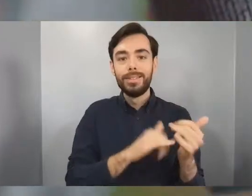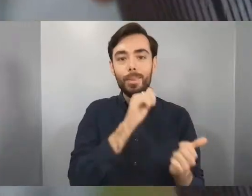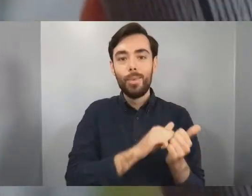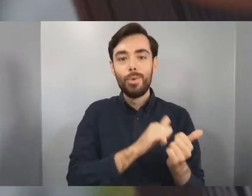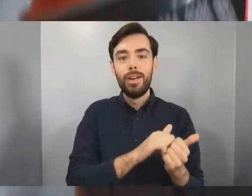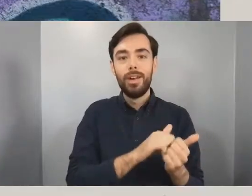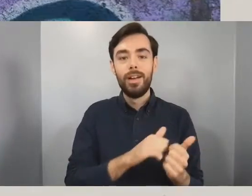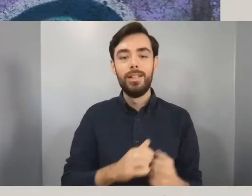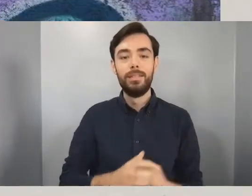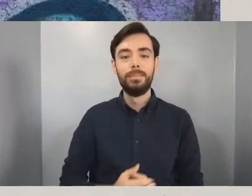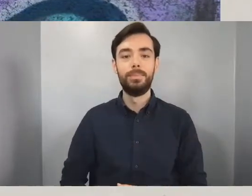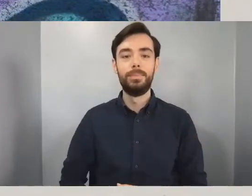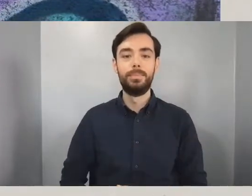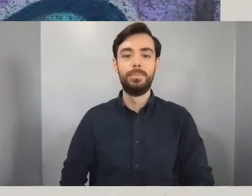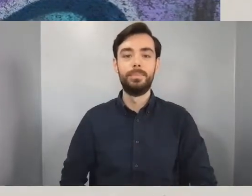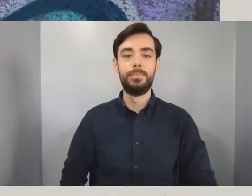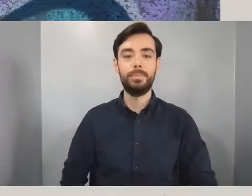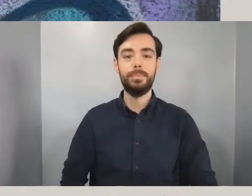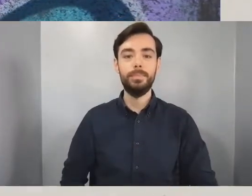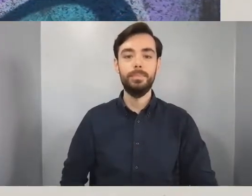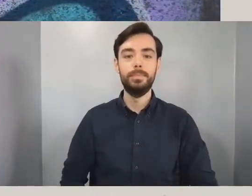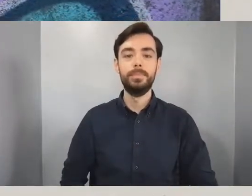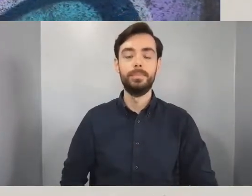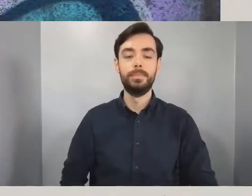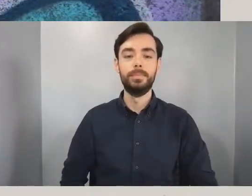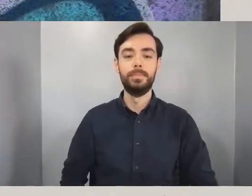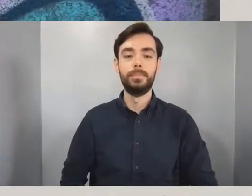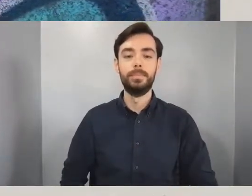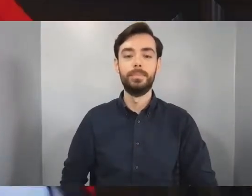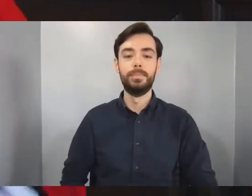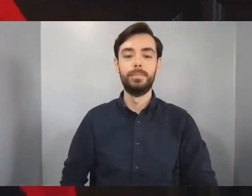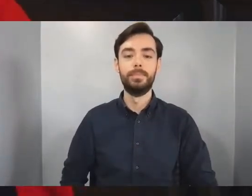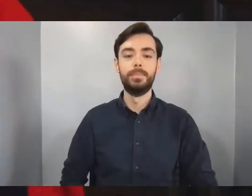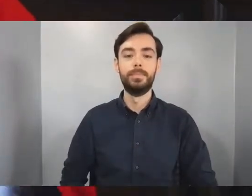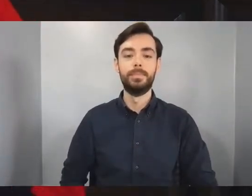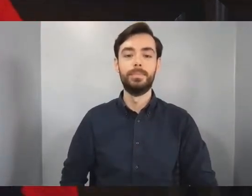When I talk to people about Bristol they talk to me about a city that's buzzing, that's